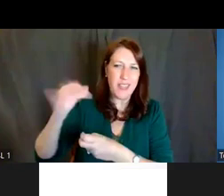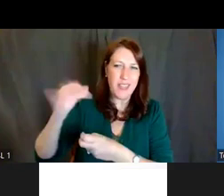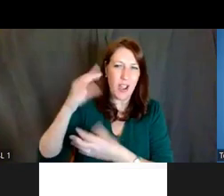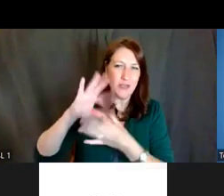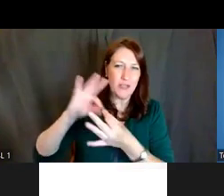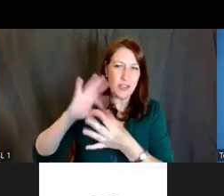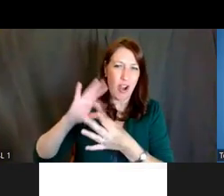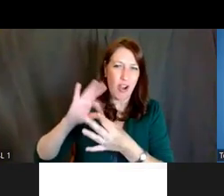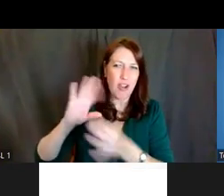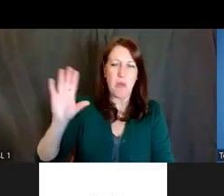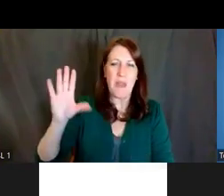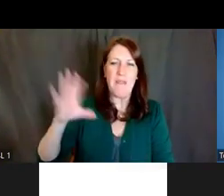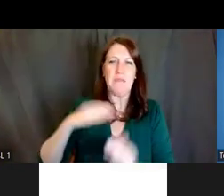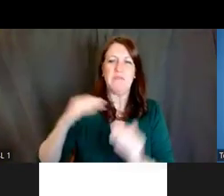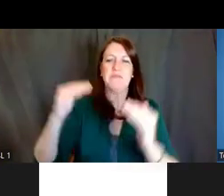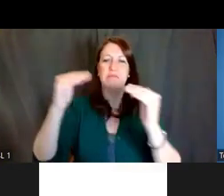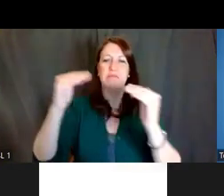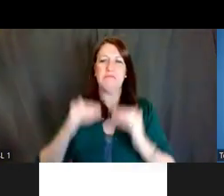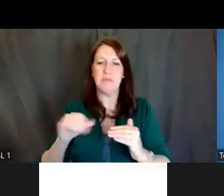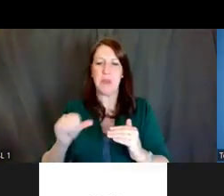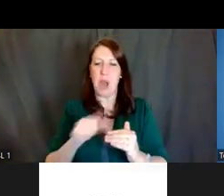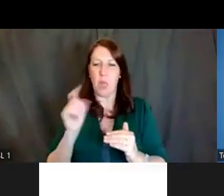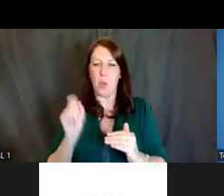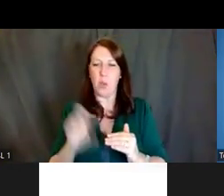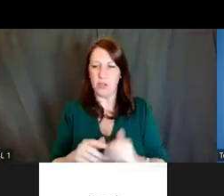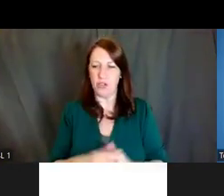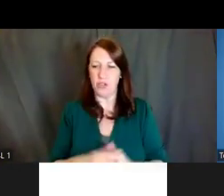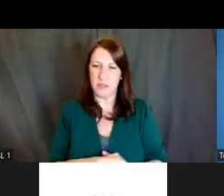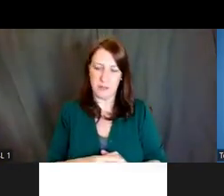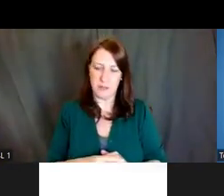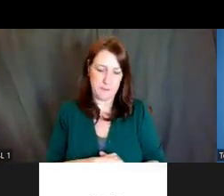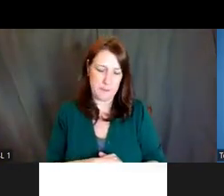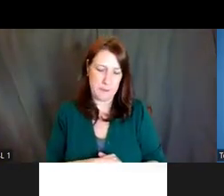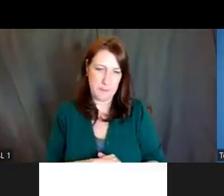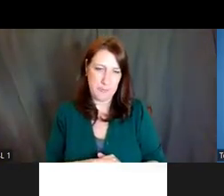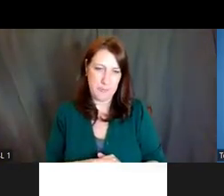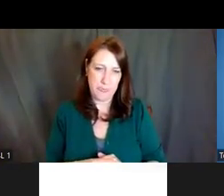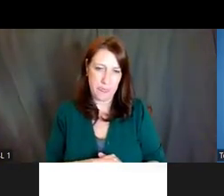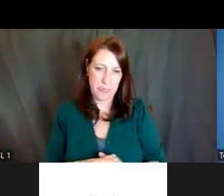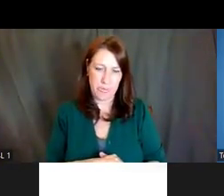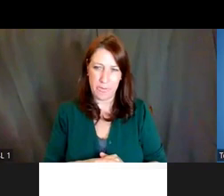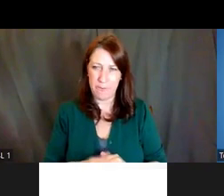So let's move on to a question about -- that's interesting.